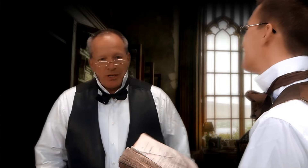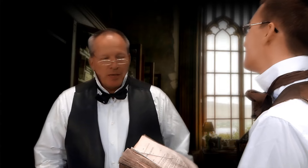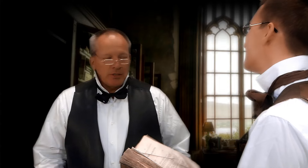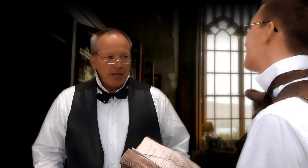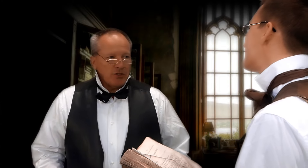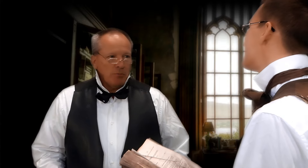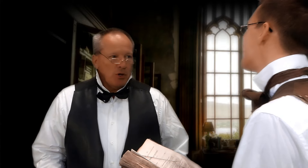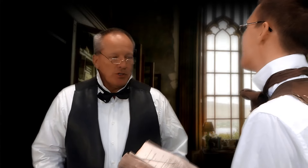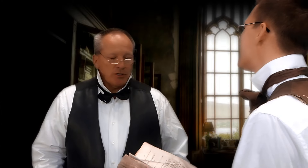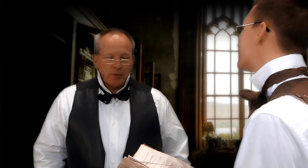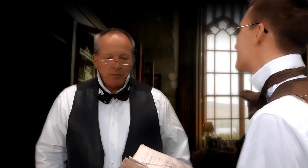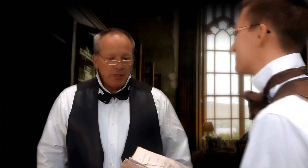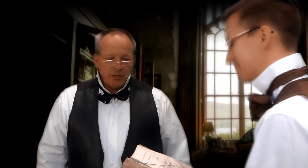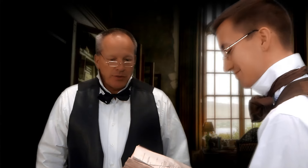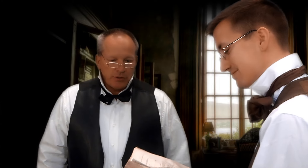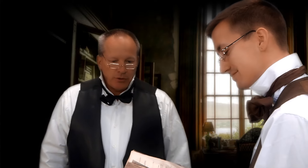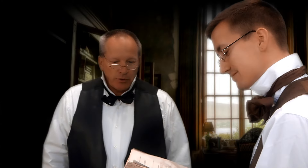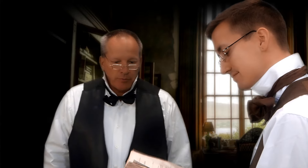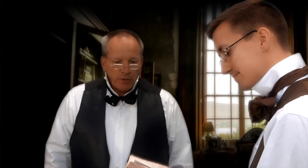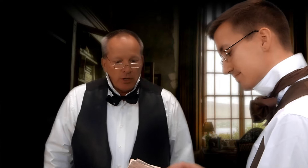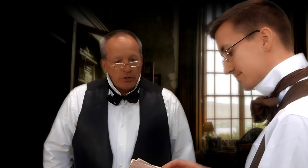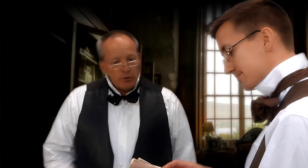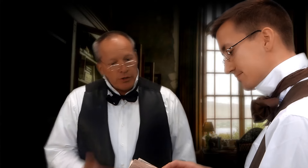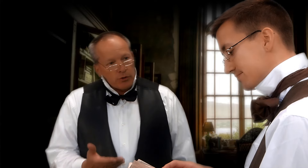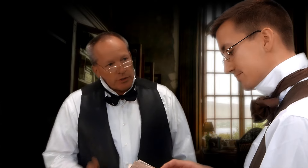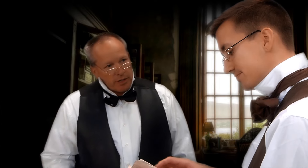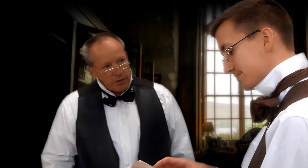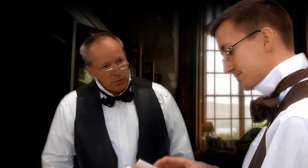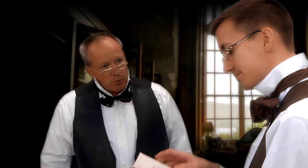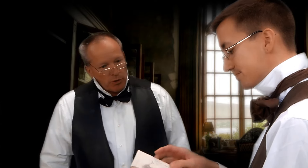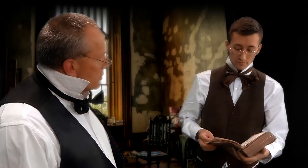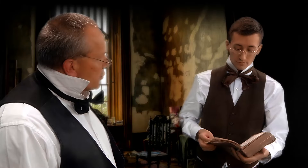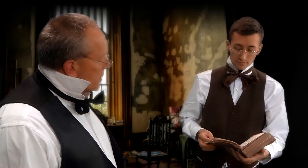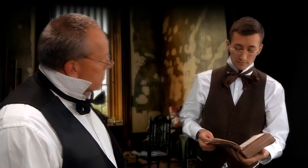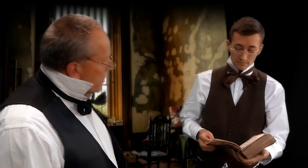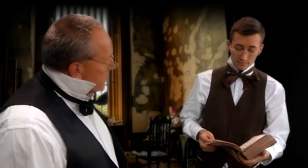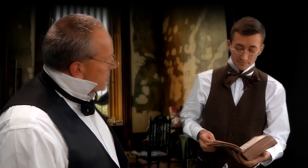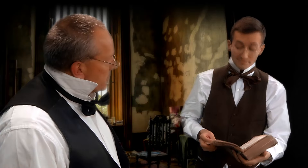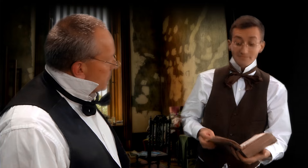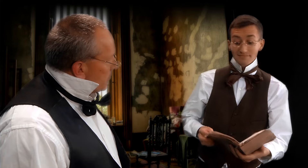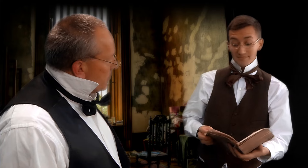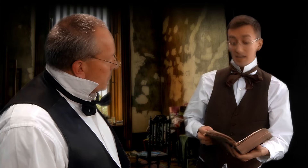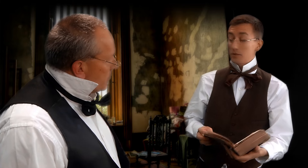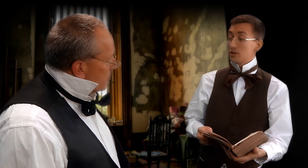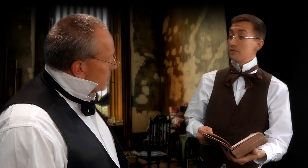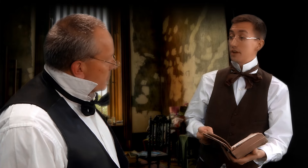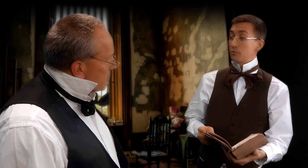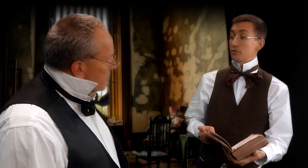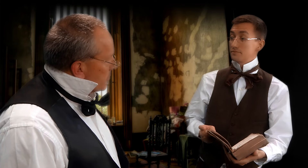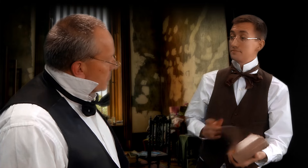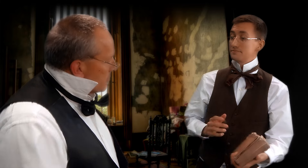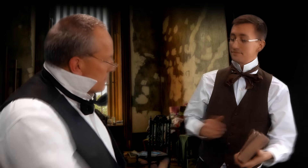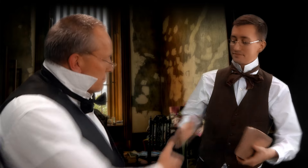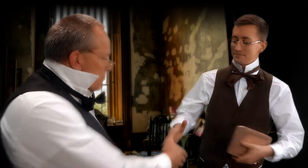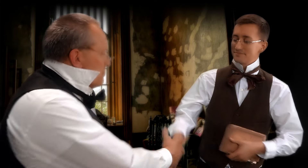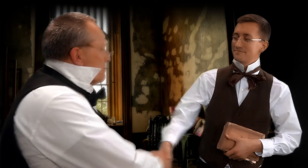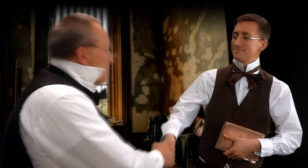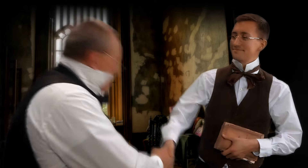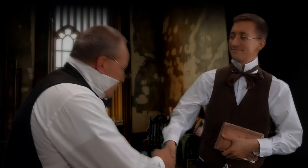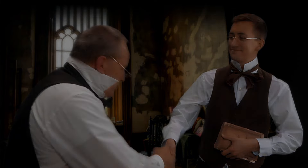She imitates our motions but it means nothing to her. Do you think you could take this book and try its methods? I would love to help her. Thank you.